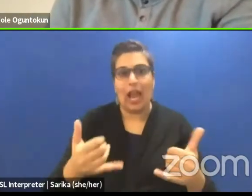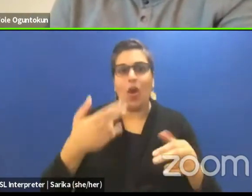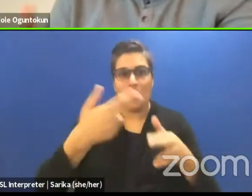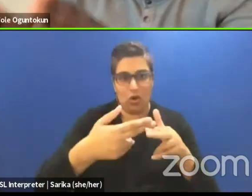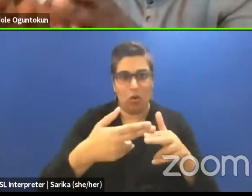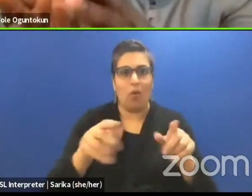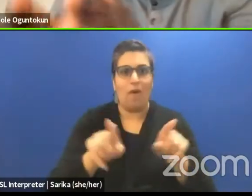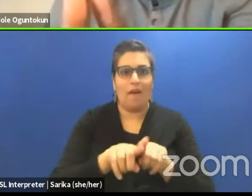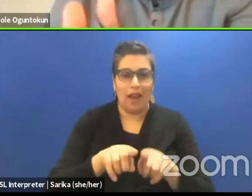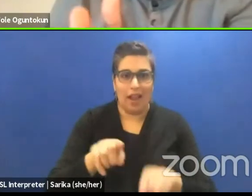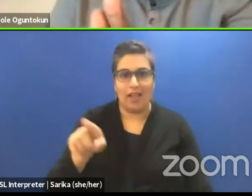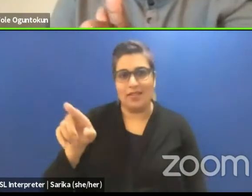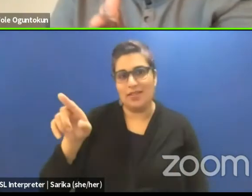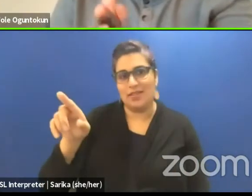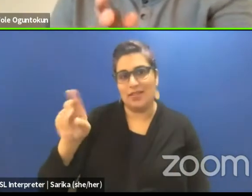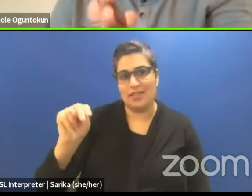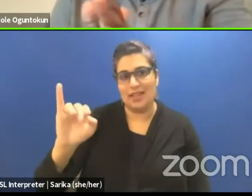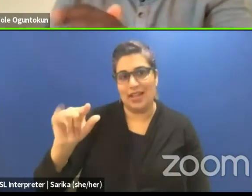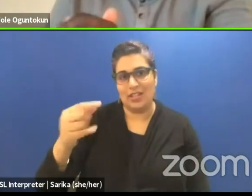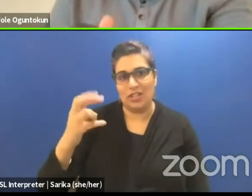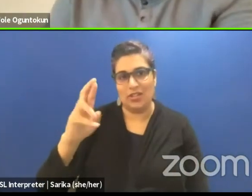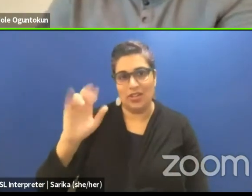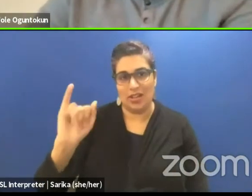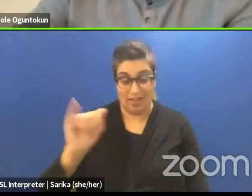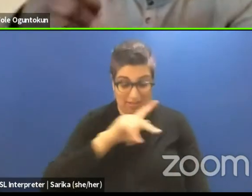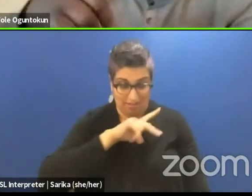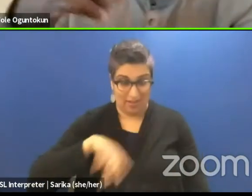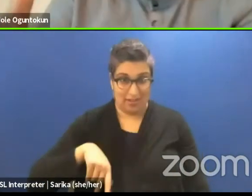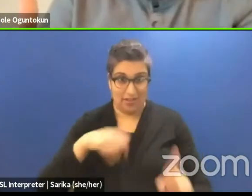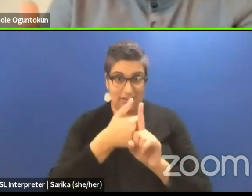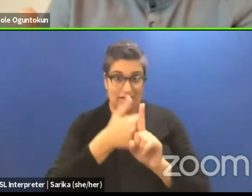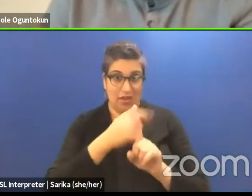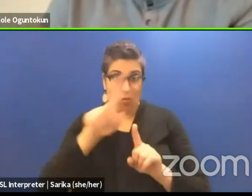It has a king, the king when he dies,